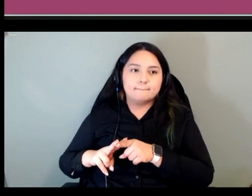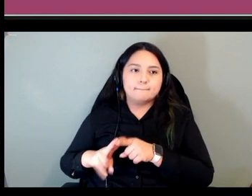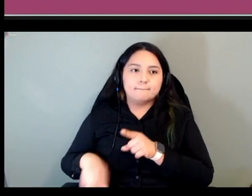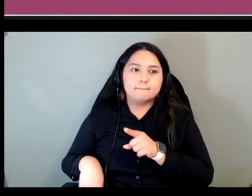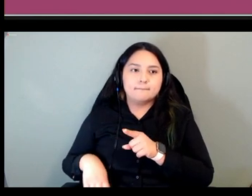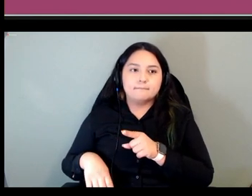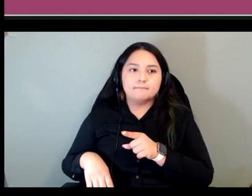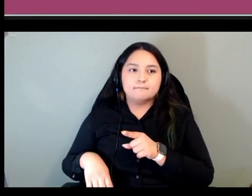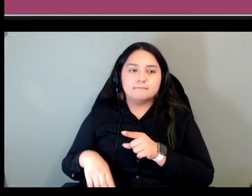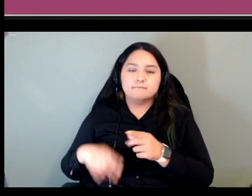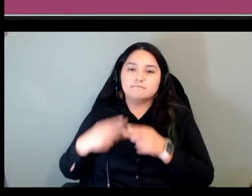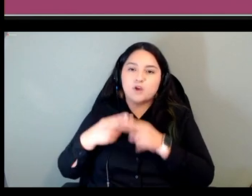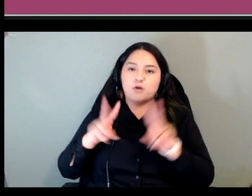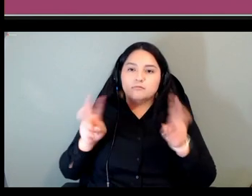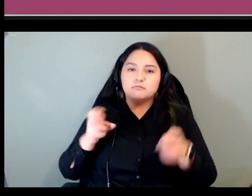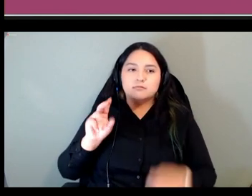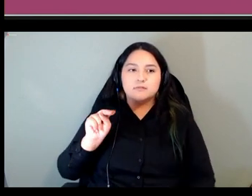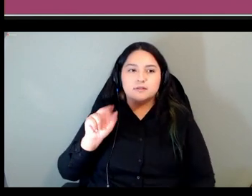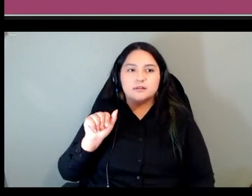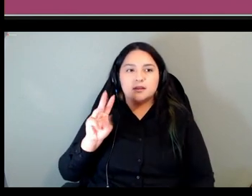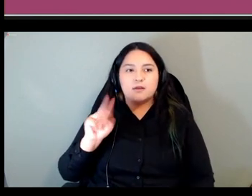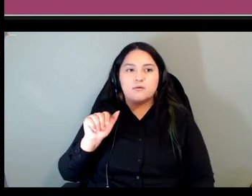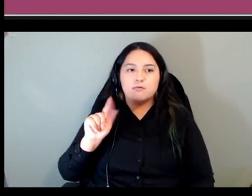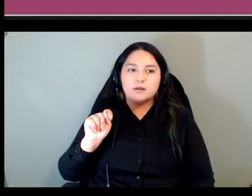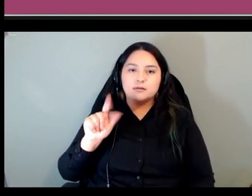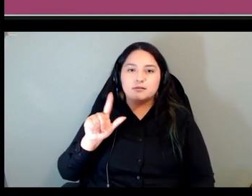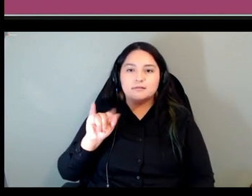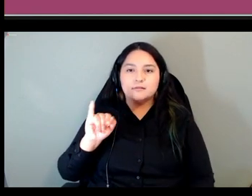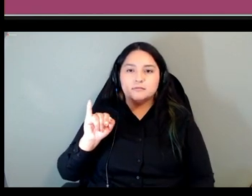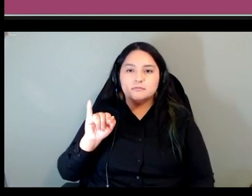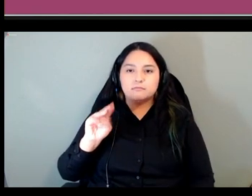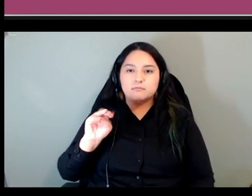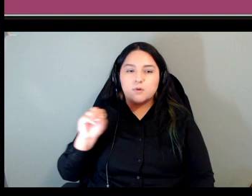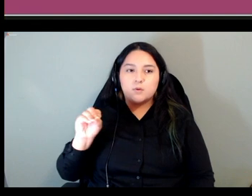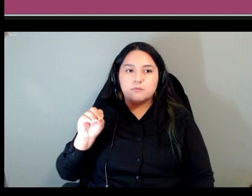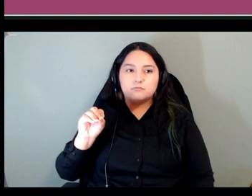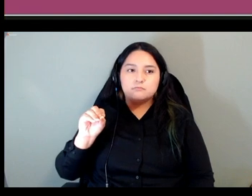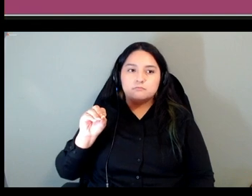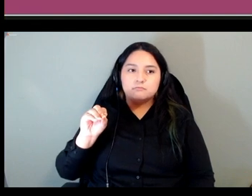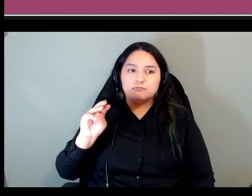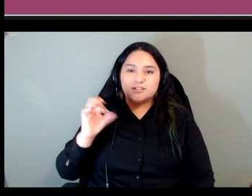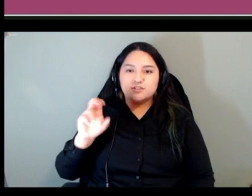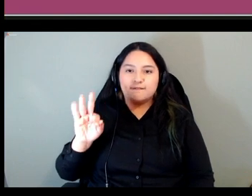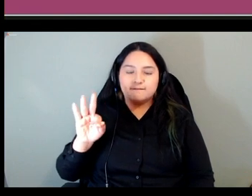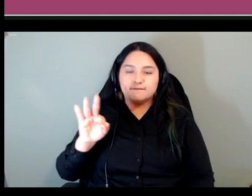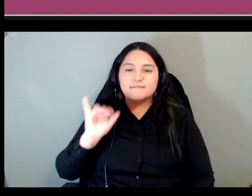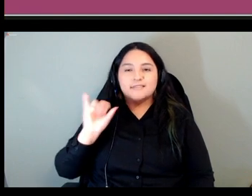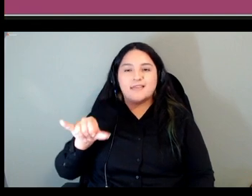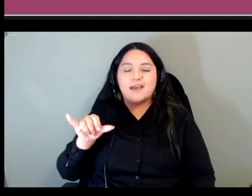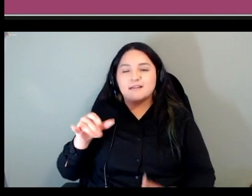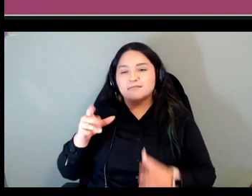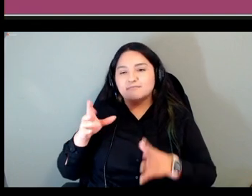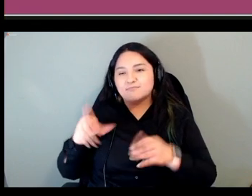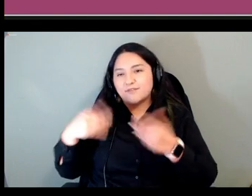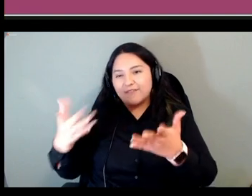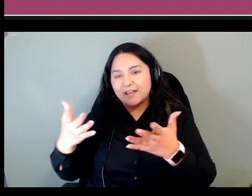and so this just basically introduces vocabulary vocabulary language chunks more in a sense